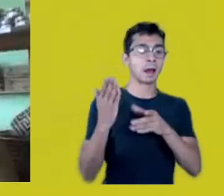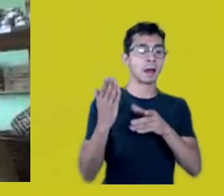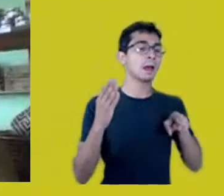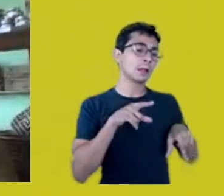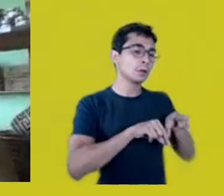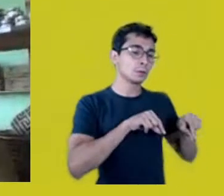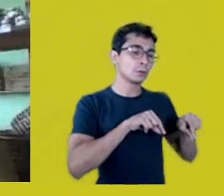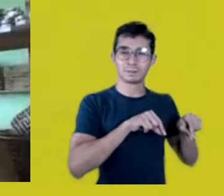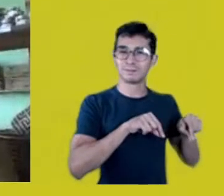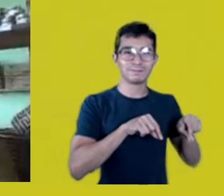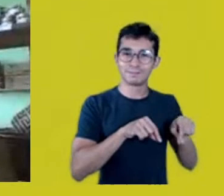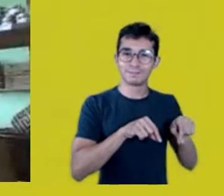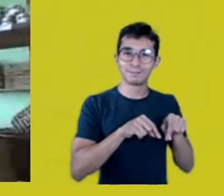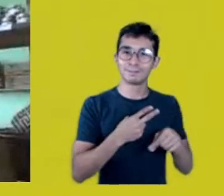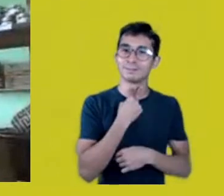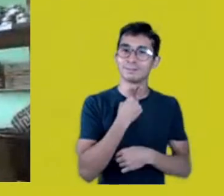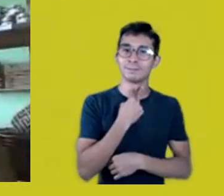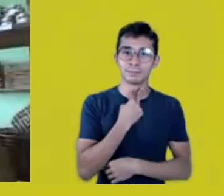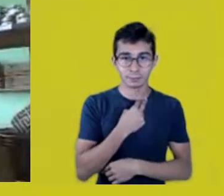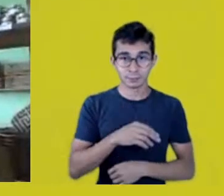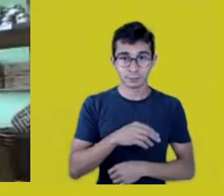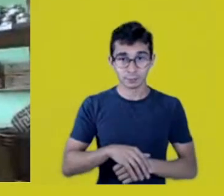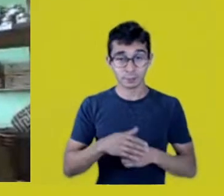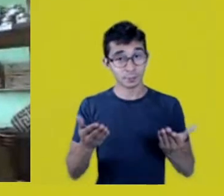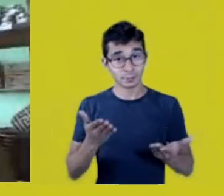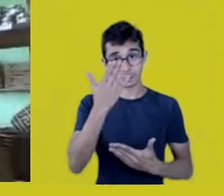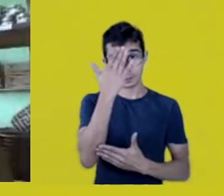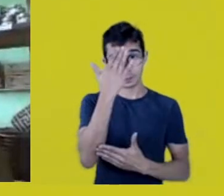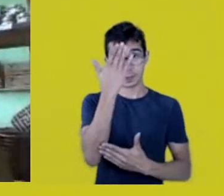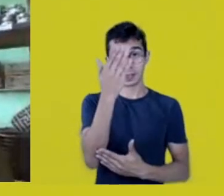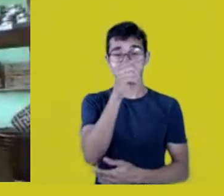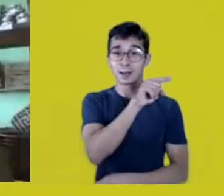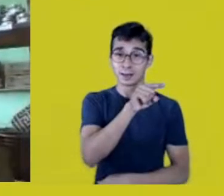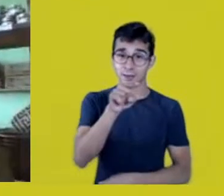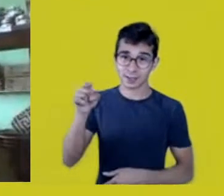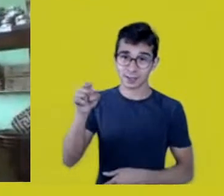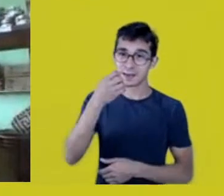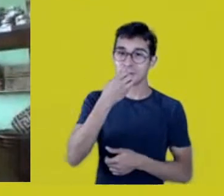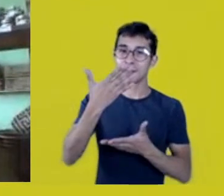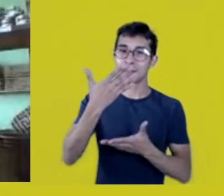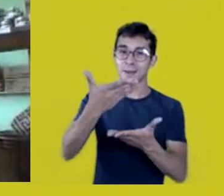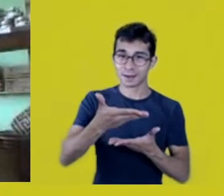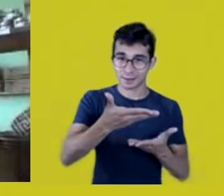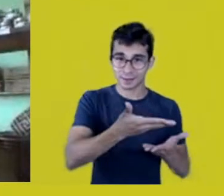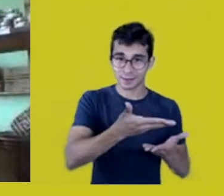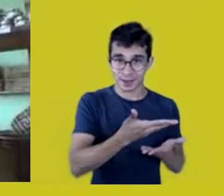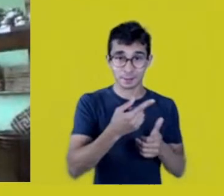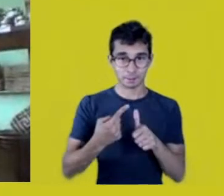So thank you, girls, welcome, and we’ll begin with Márcia